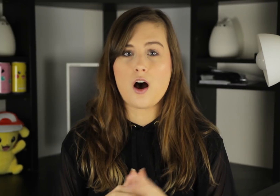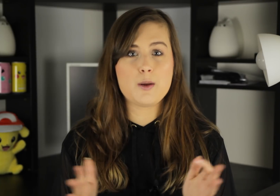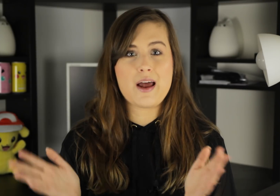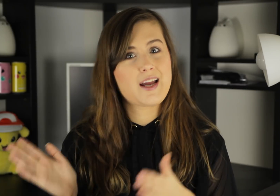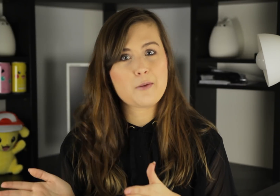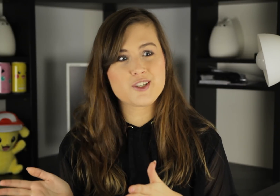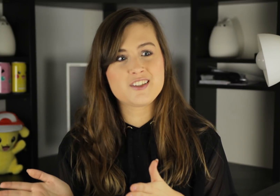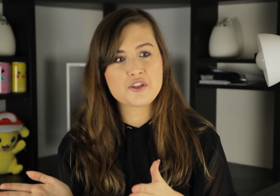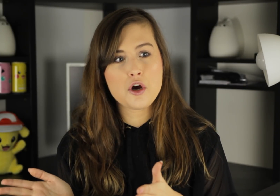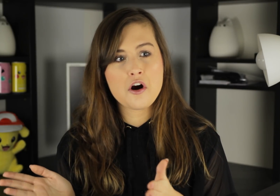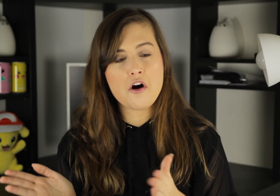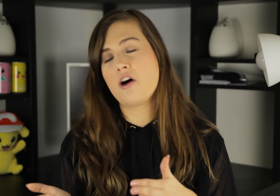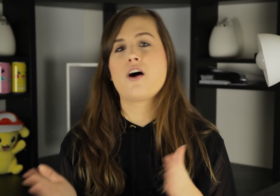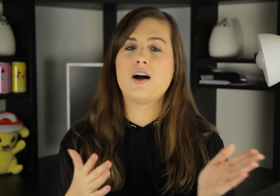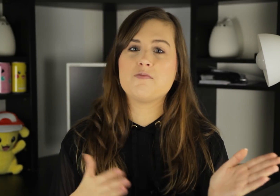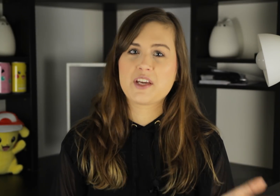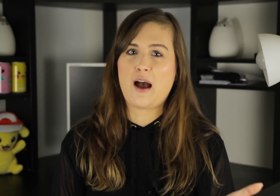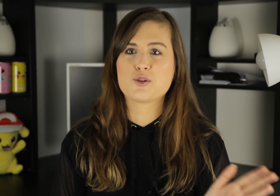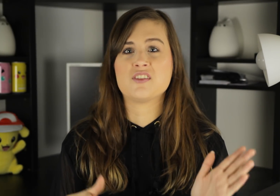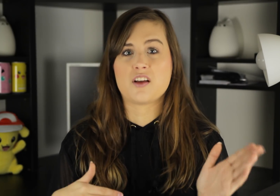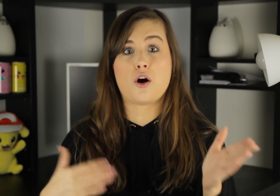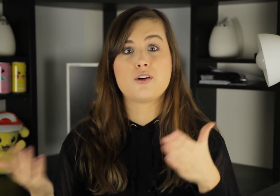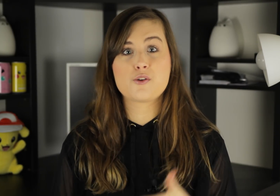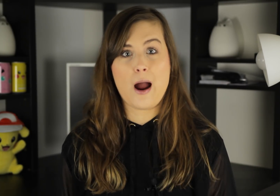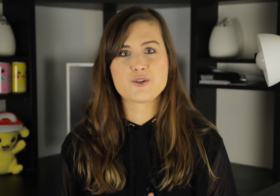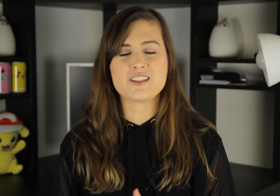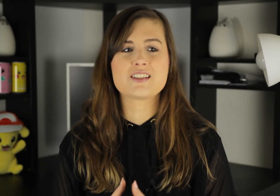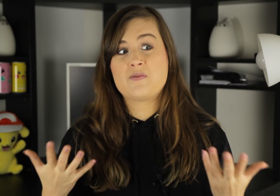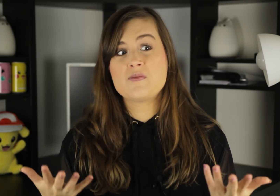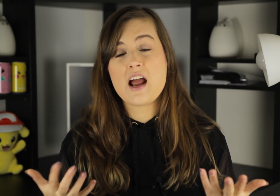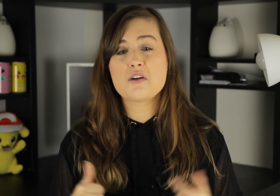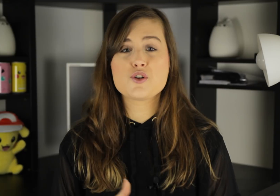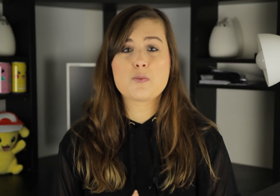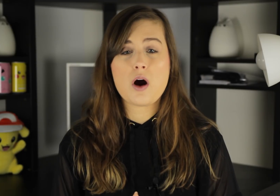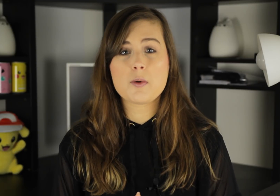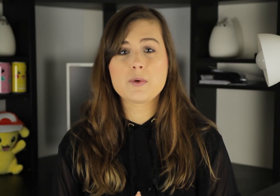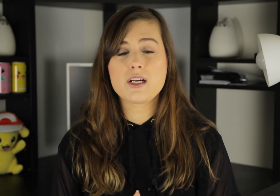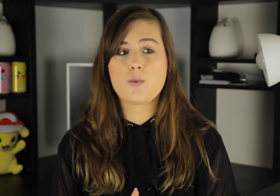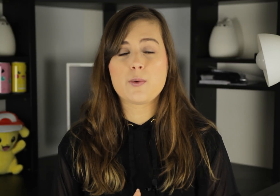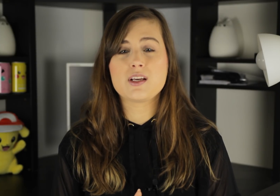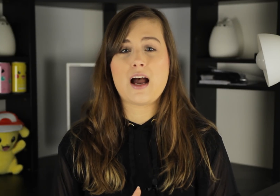automatic captions are not captions, they are craptions." Now, you could probably get away with it,